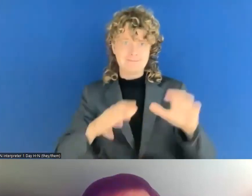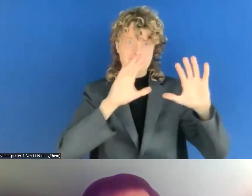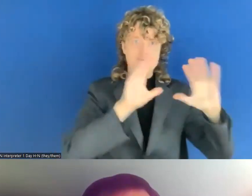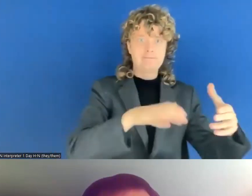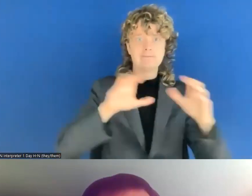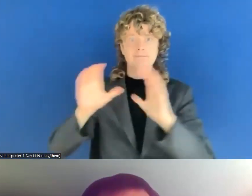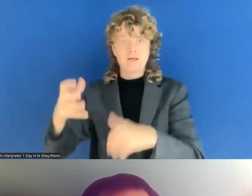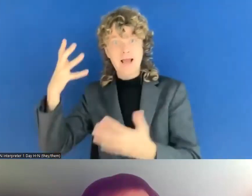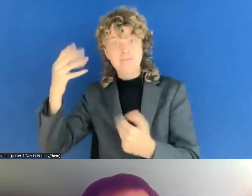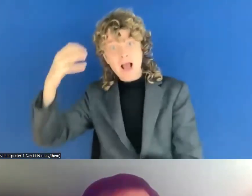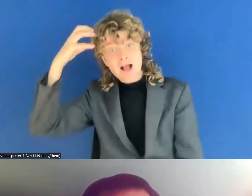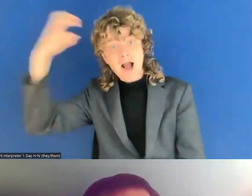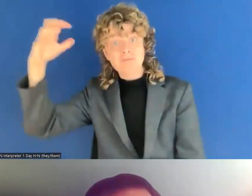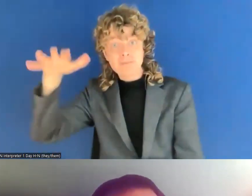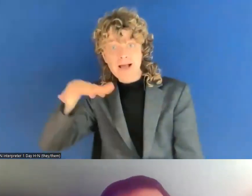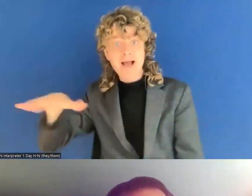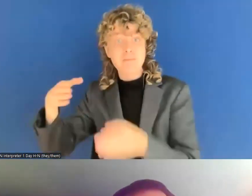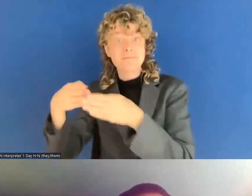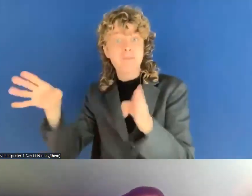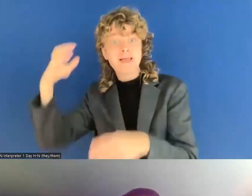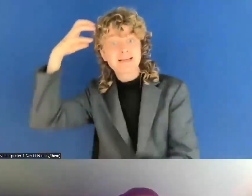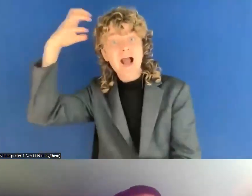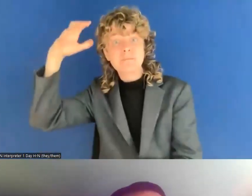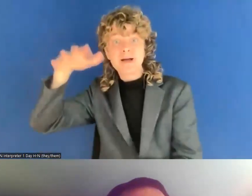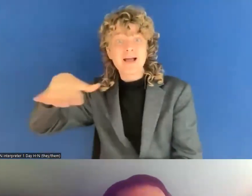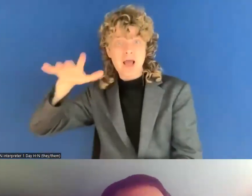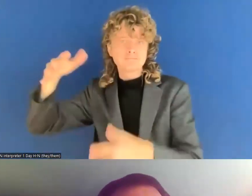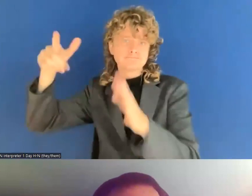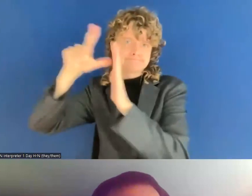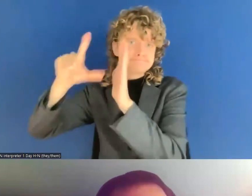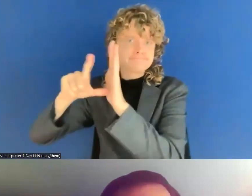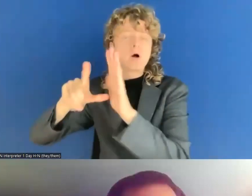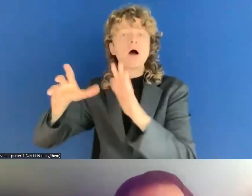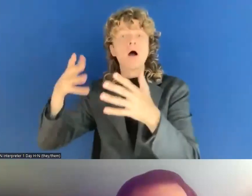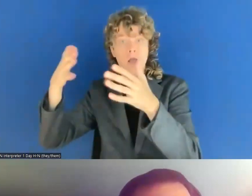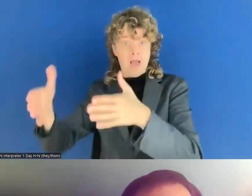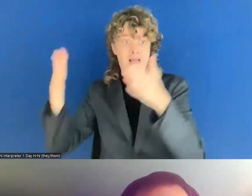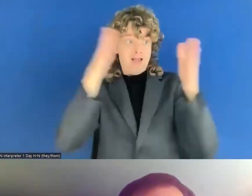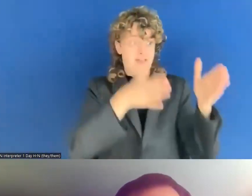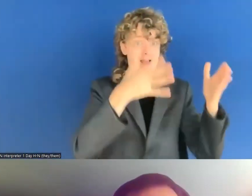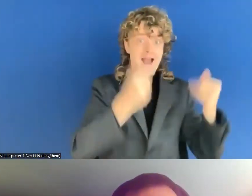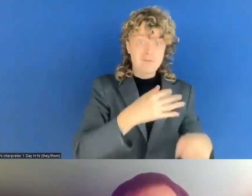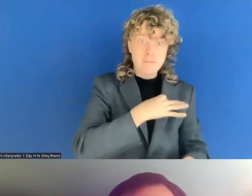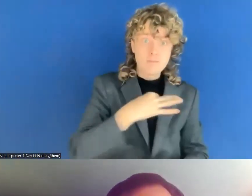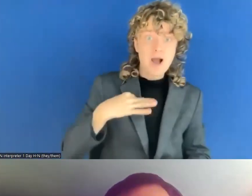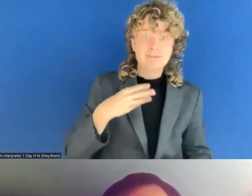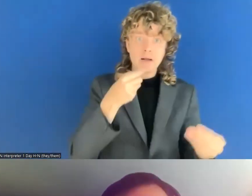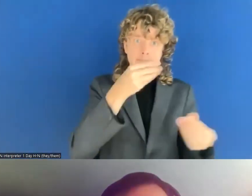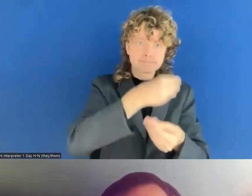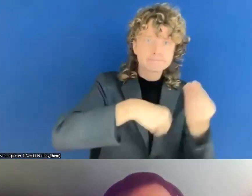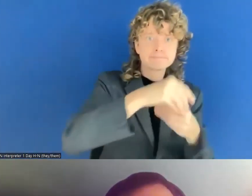Well, that remains to be seen. We hope it should not be more expensive, really,